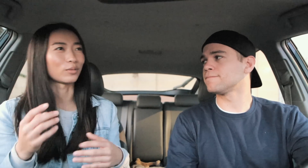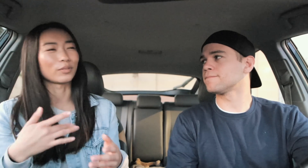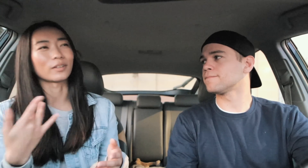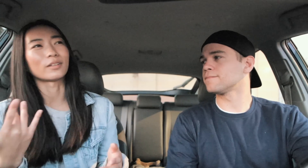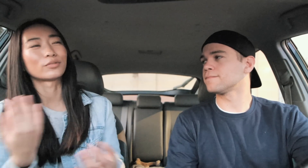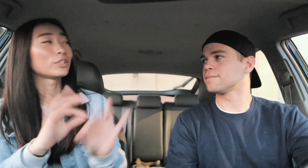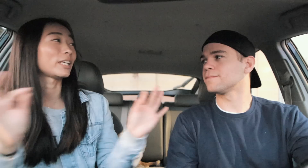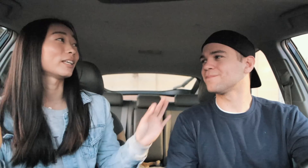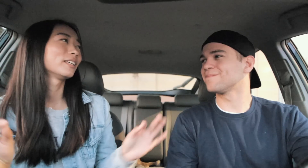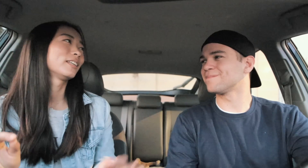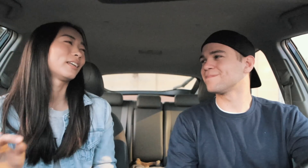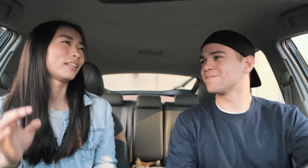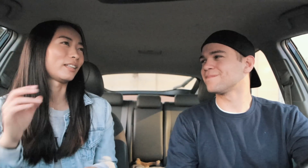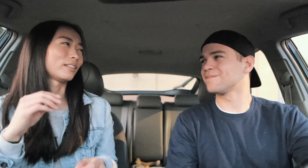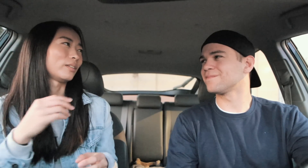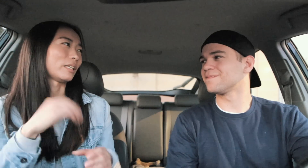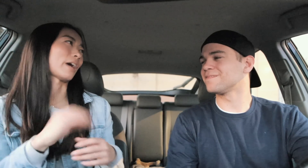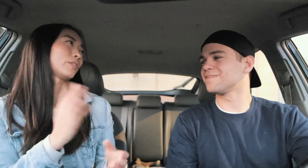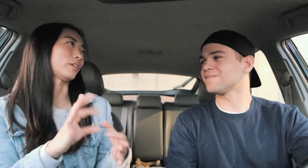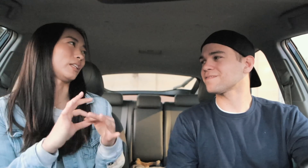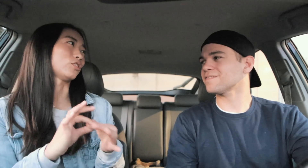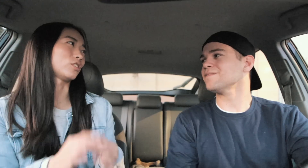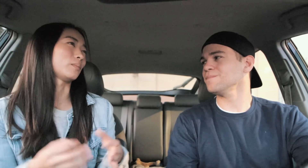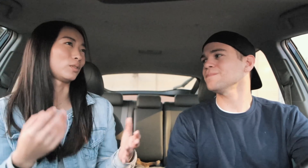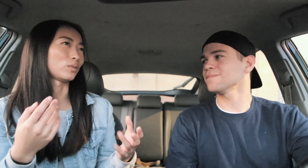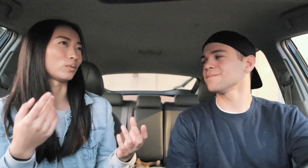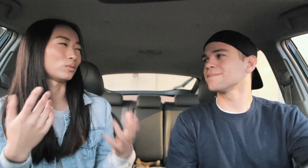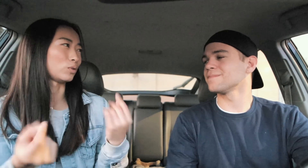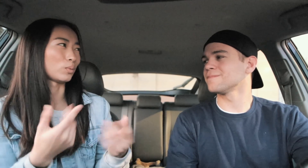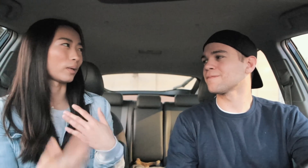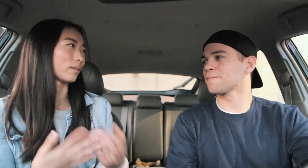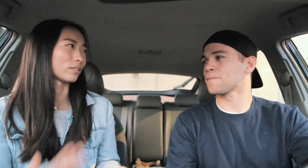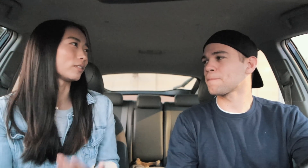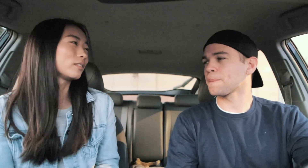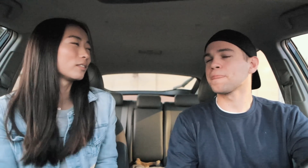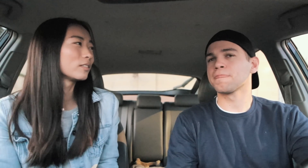free in our relationship to do whatever